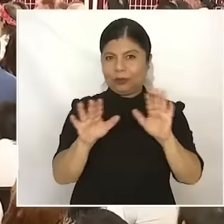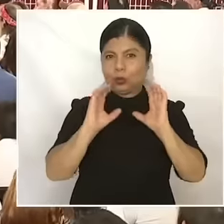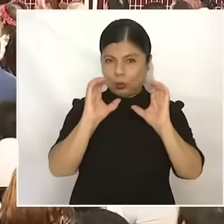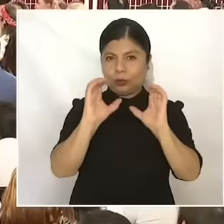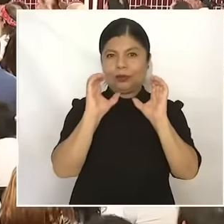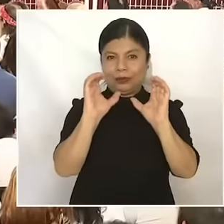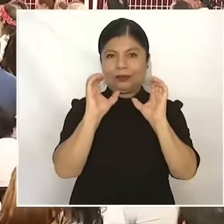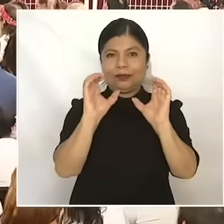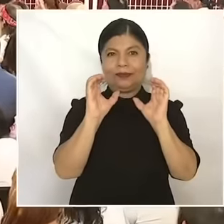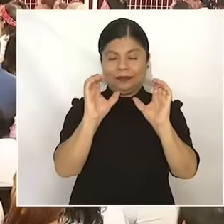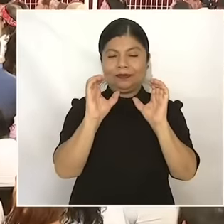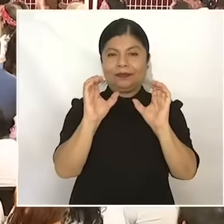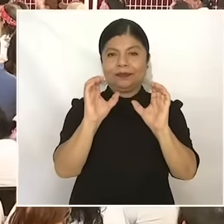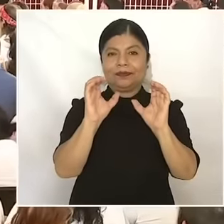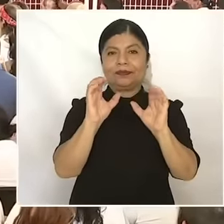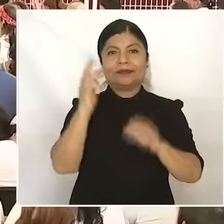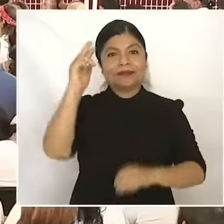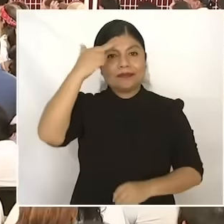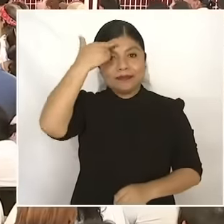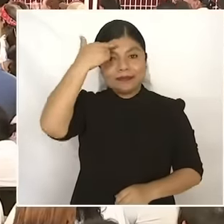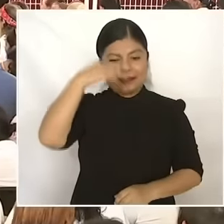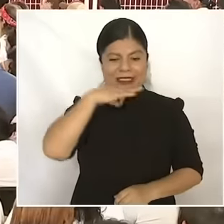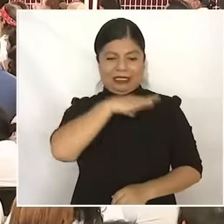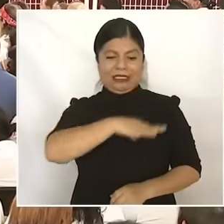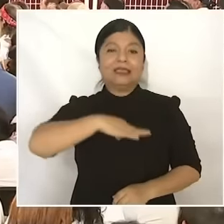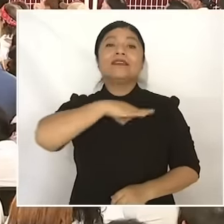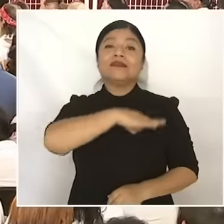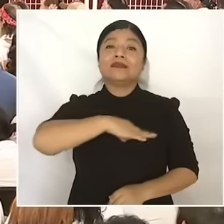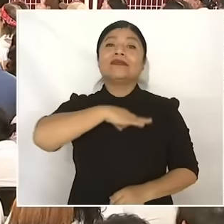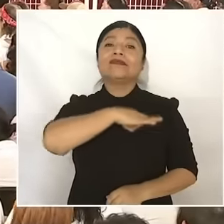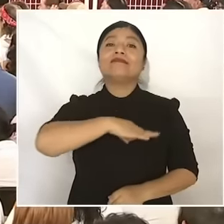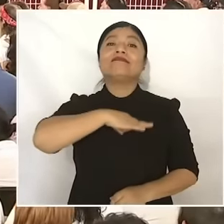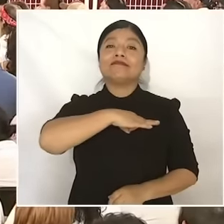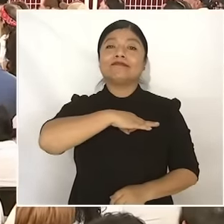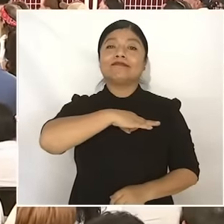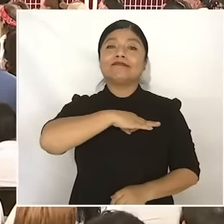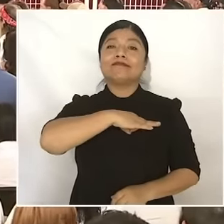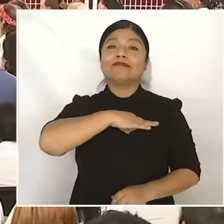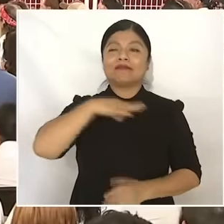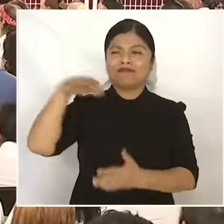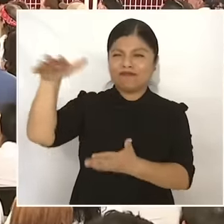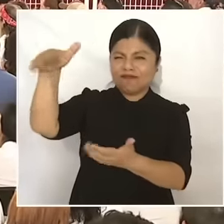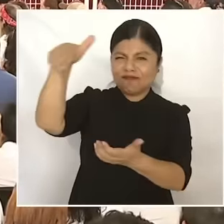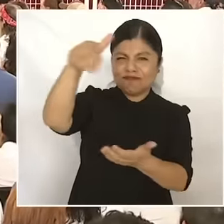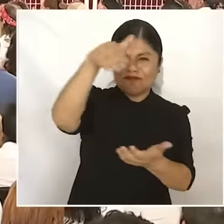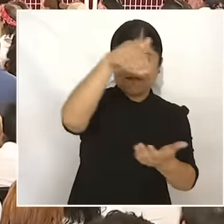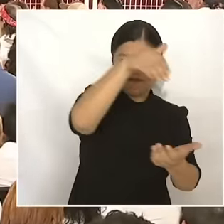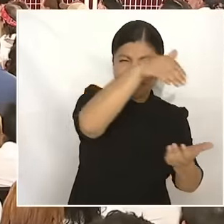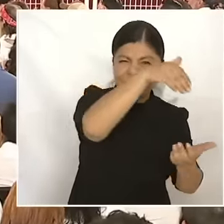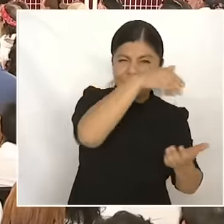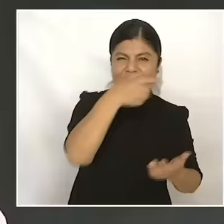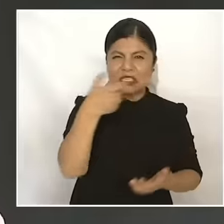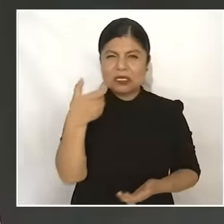Remember, happiness is not accumulating material goods, it is not accumulating wealth. Happiness